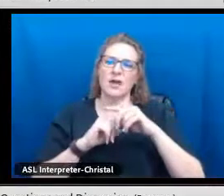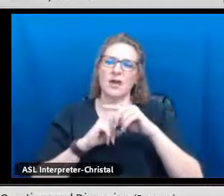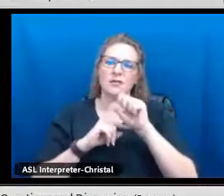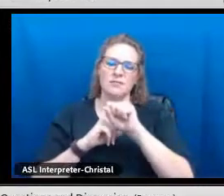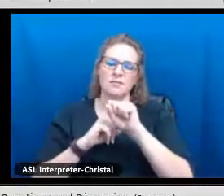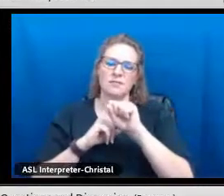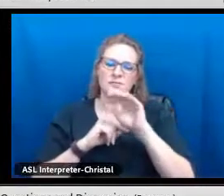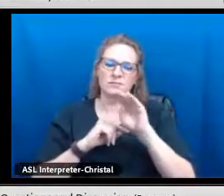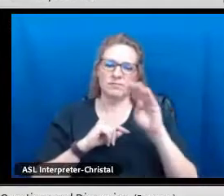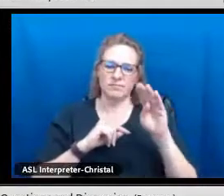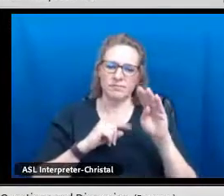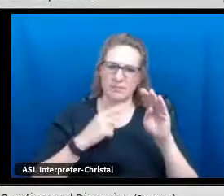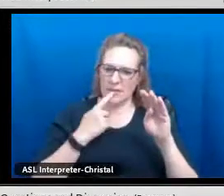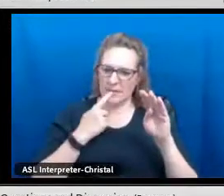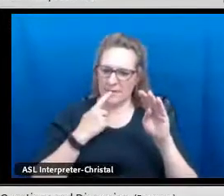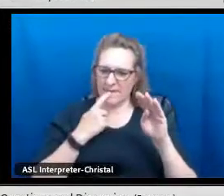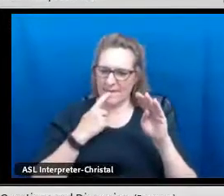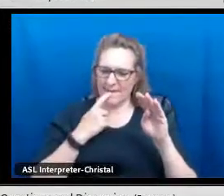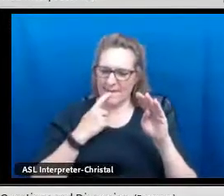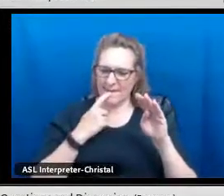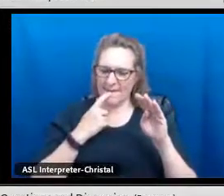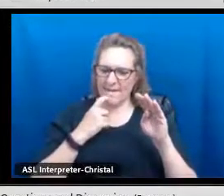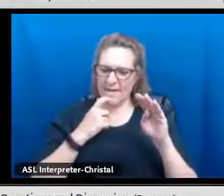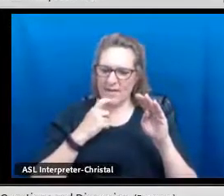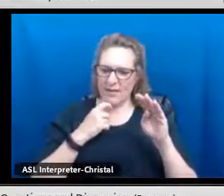or the biliteracy seal.